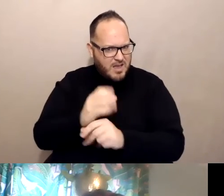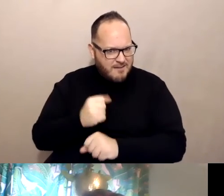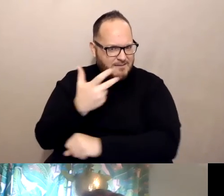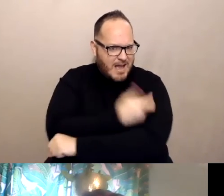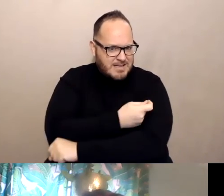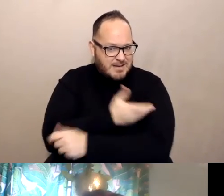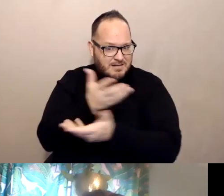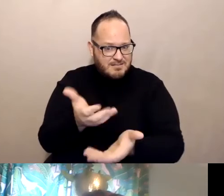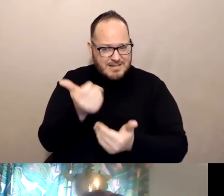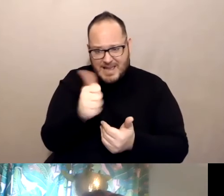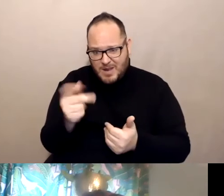Anyone want to take a shot at that?